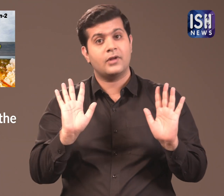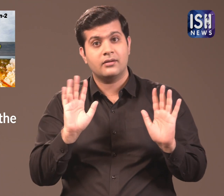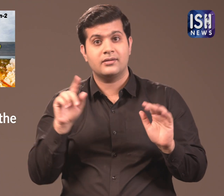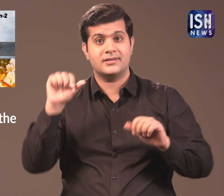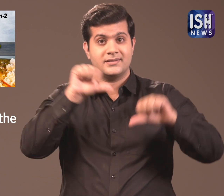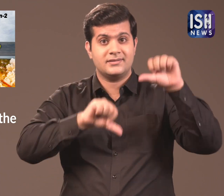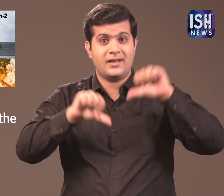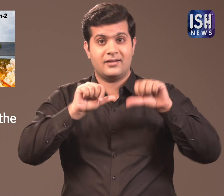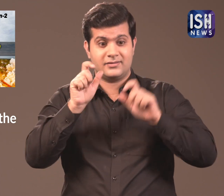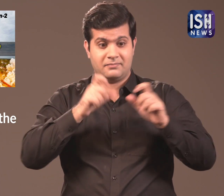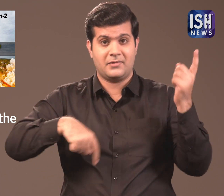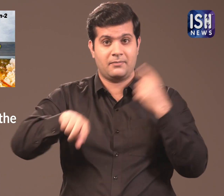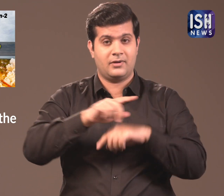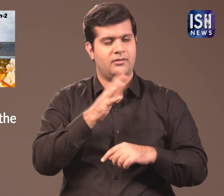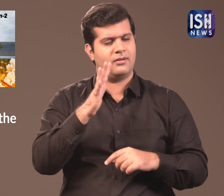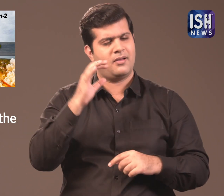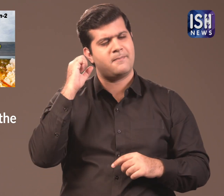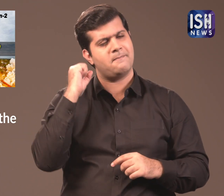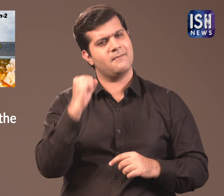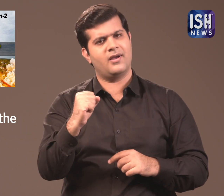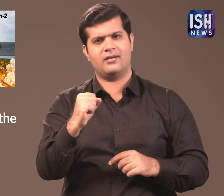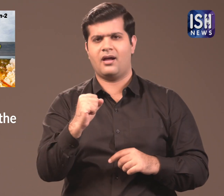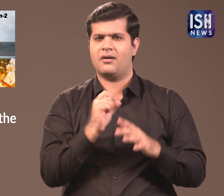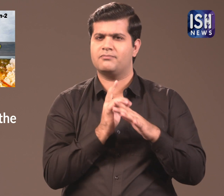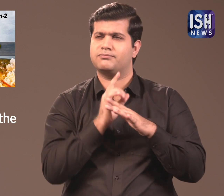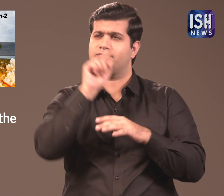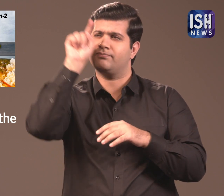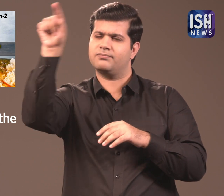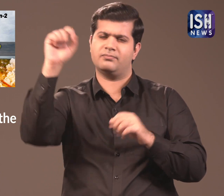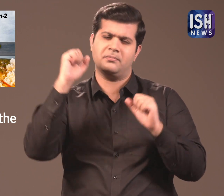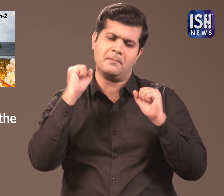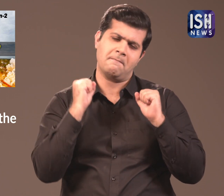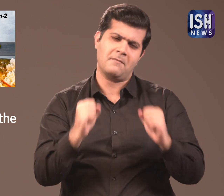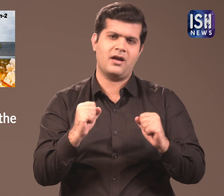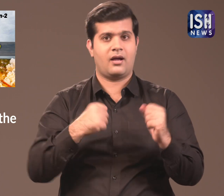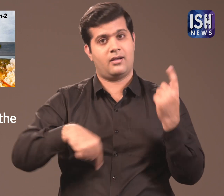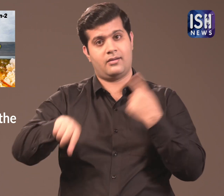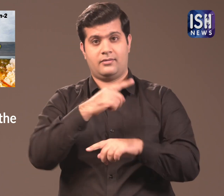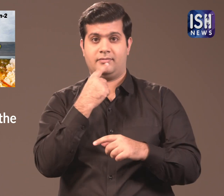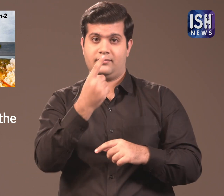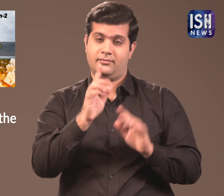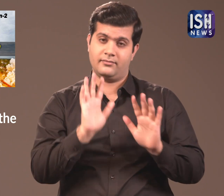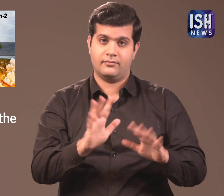But all the scientists are sure that it will land on the moon.